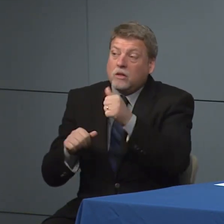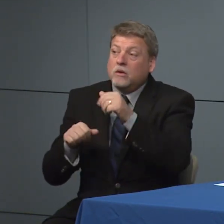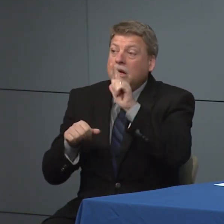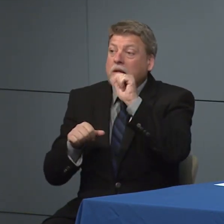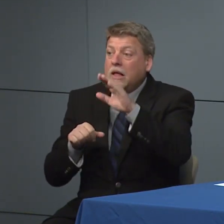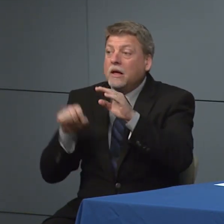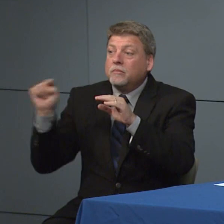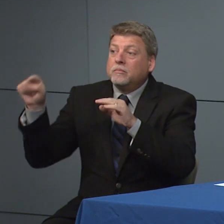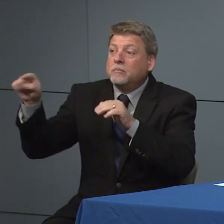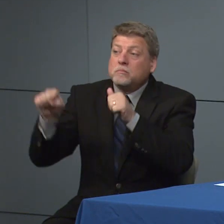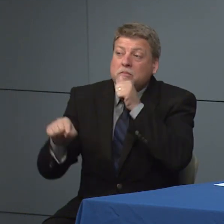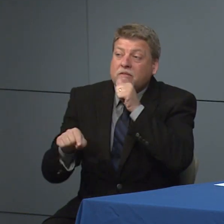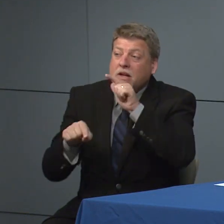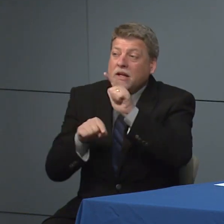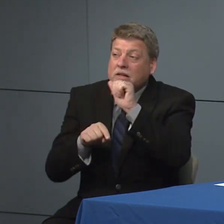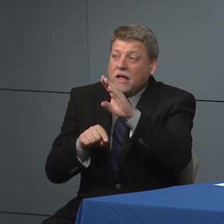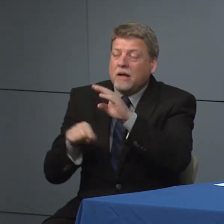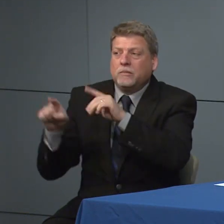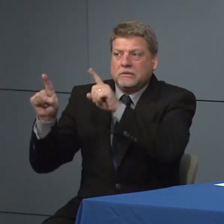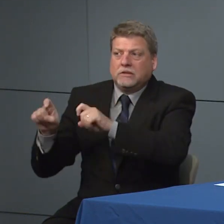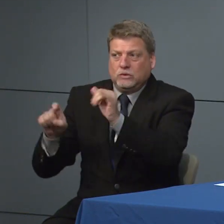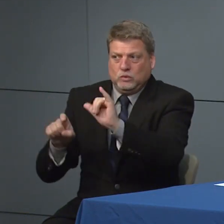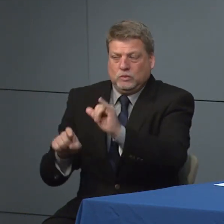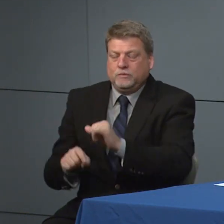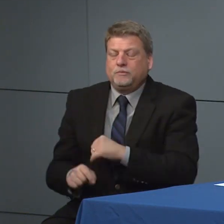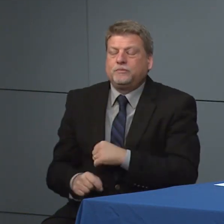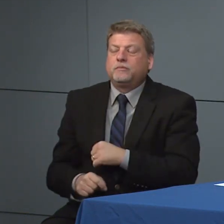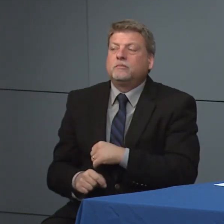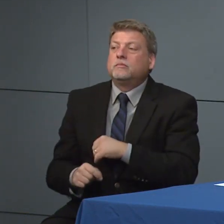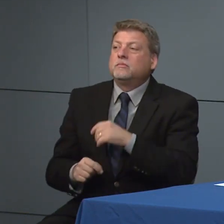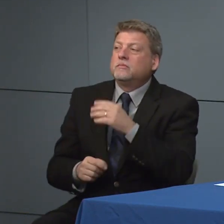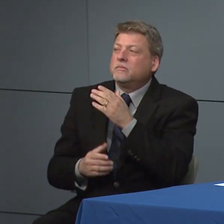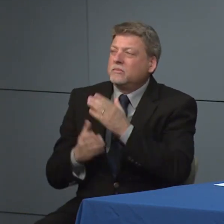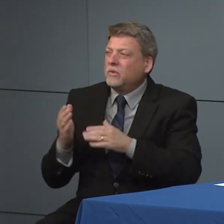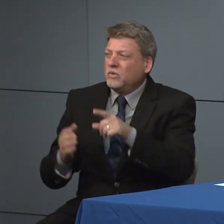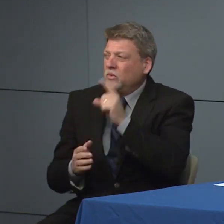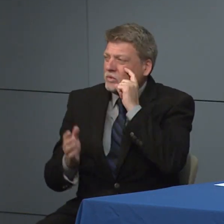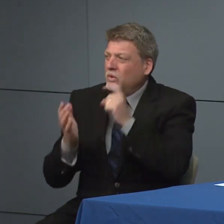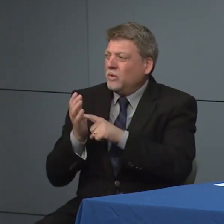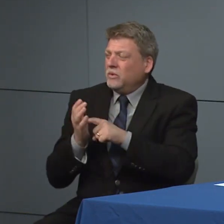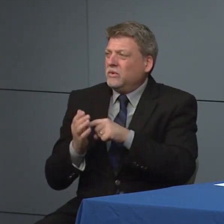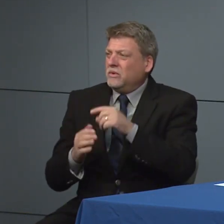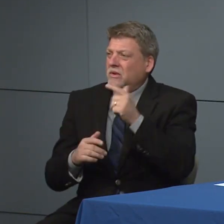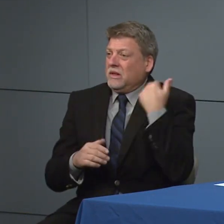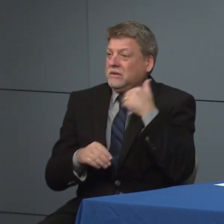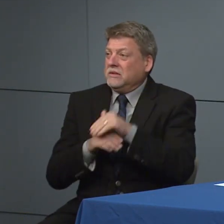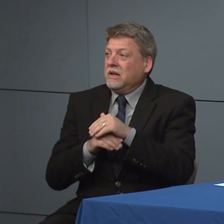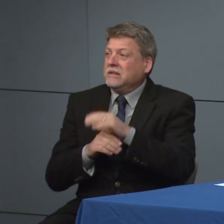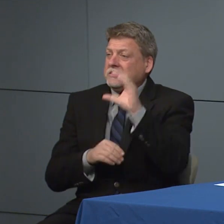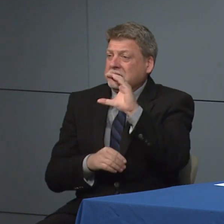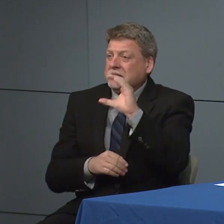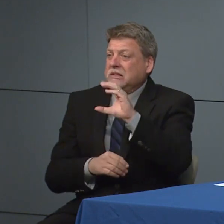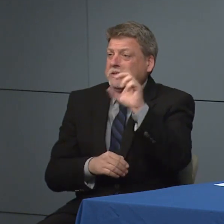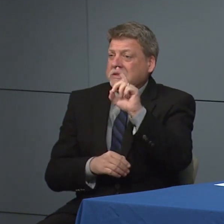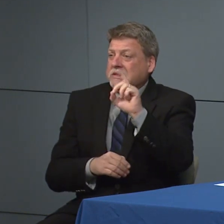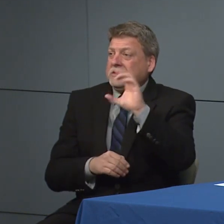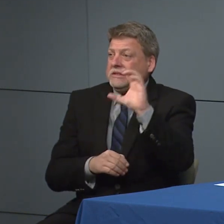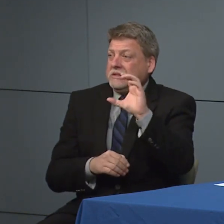capacity as well. In addition, some of you may have seen that last night the Centers for Disease Control and Prevention updated their